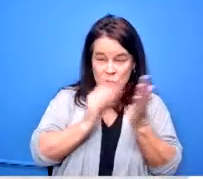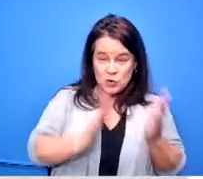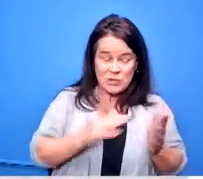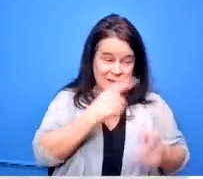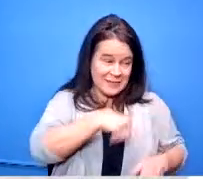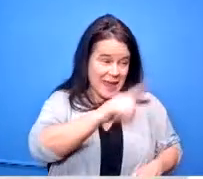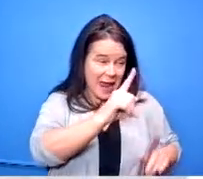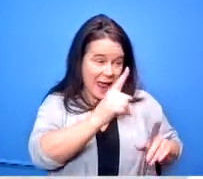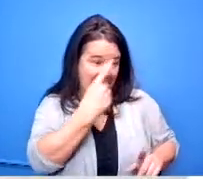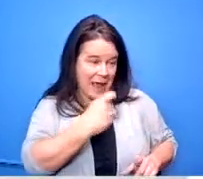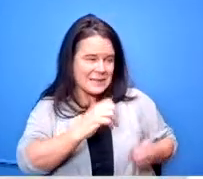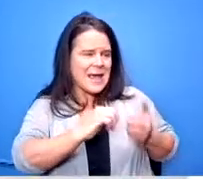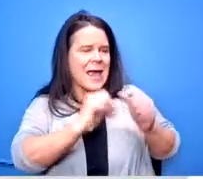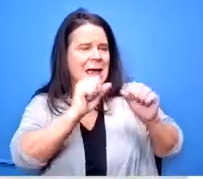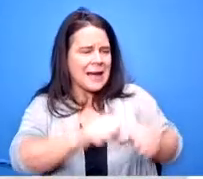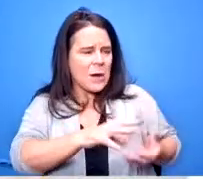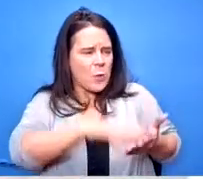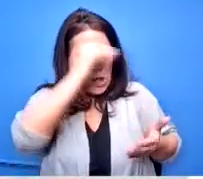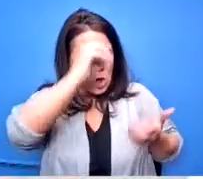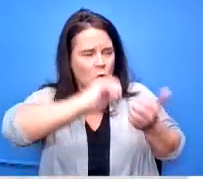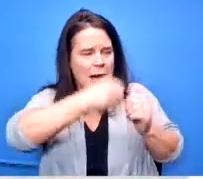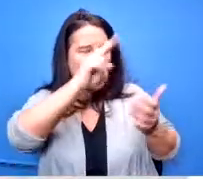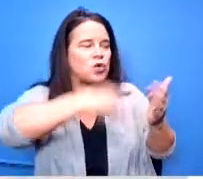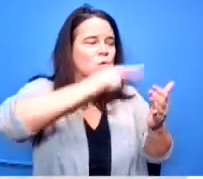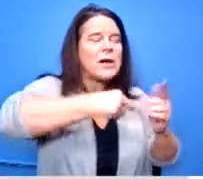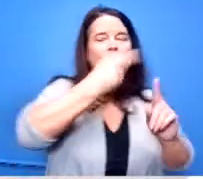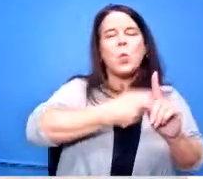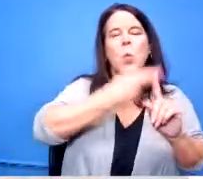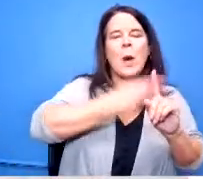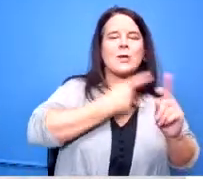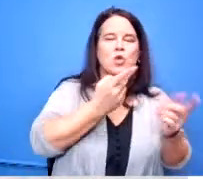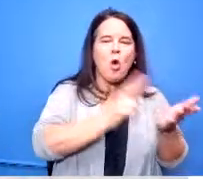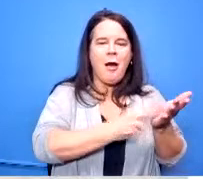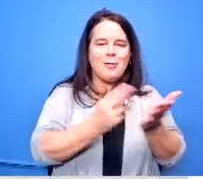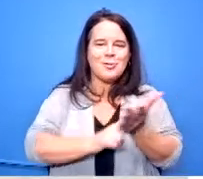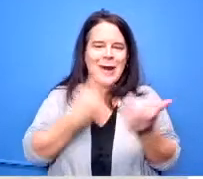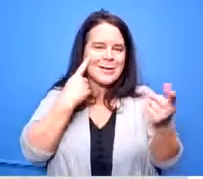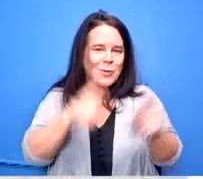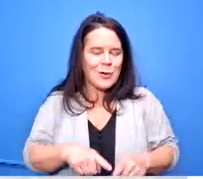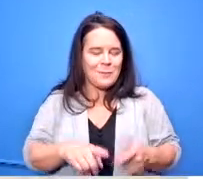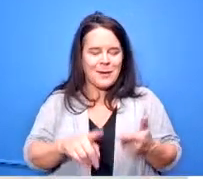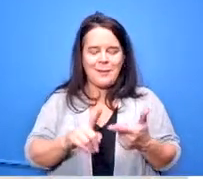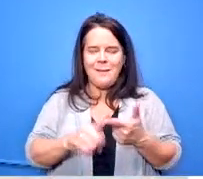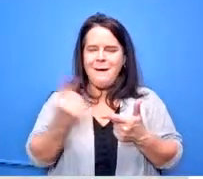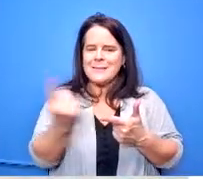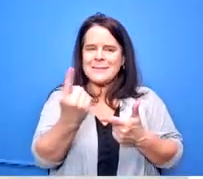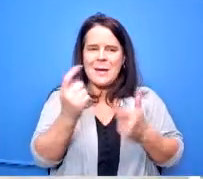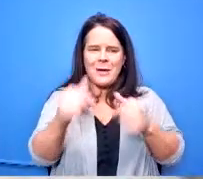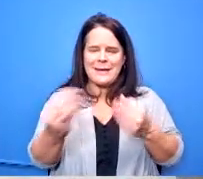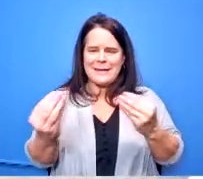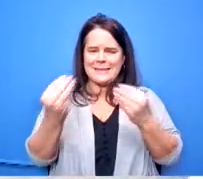read a rental contract can somebody teach us how to um how to look at our our bank account and make